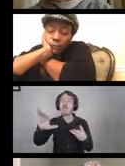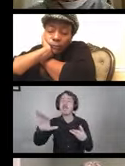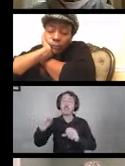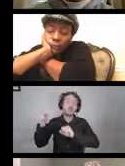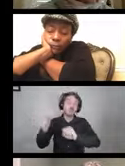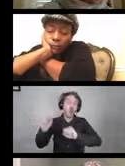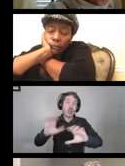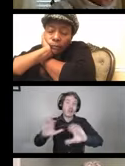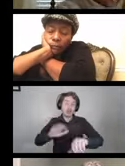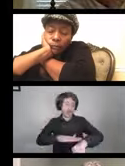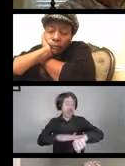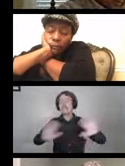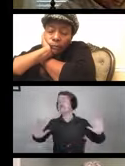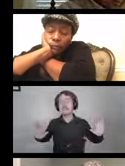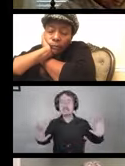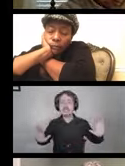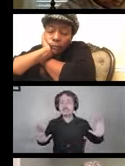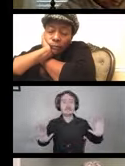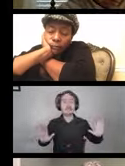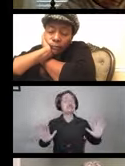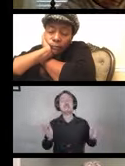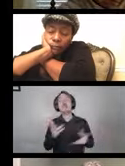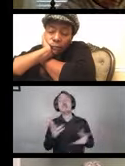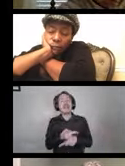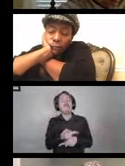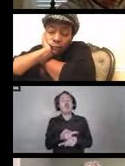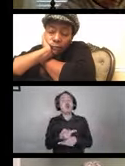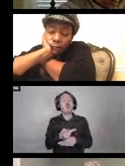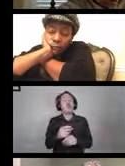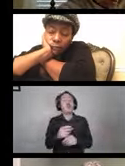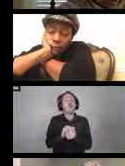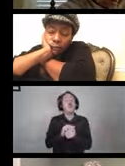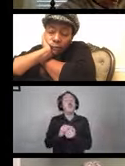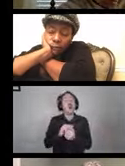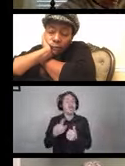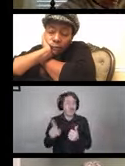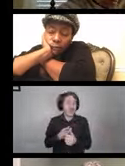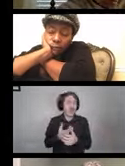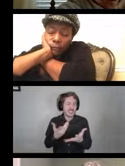So be mindful to put things to wash first and be mindful of those things.